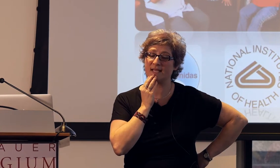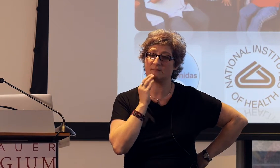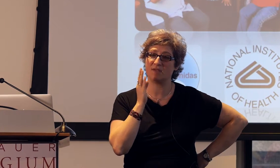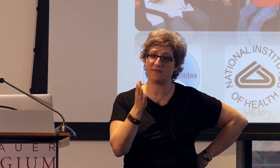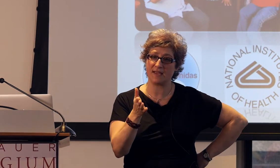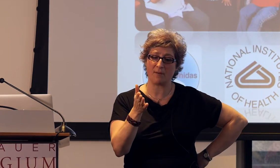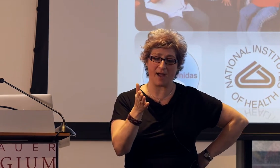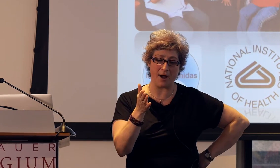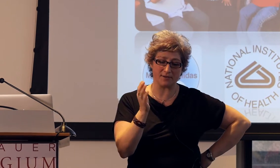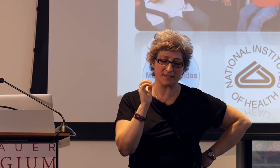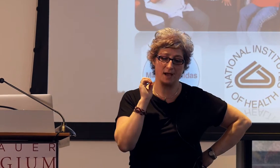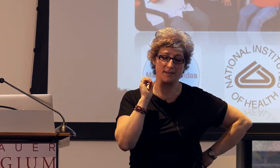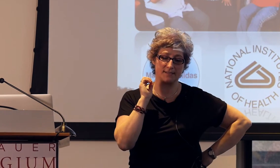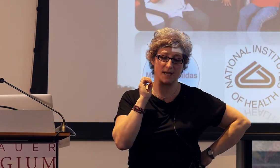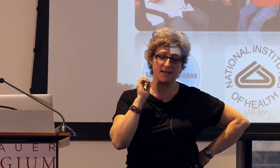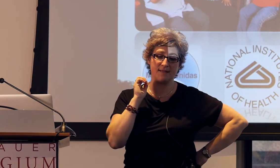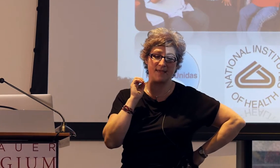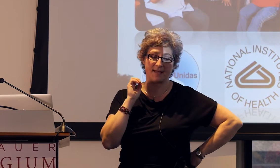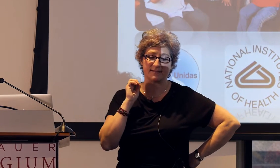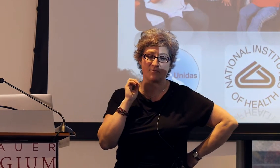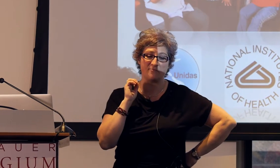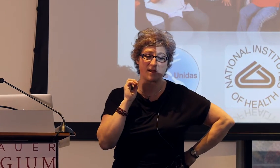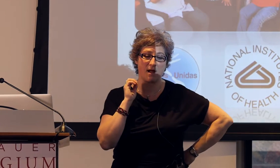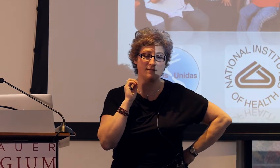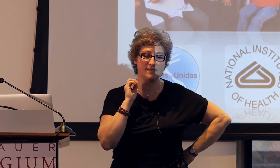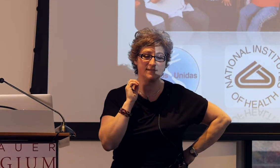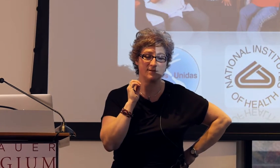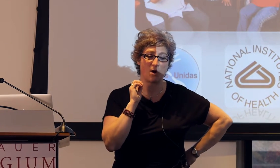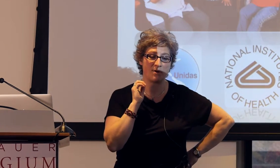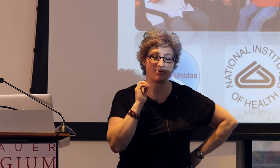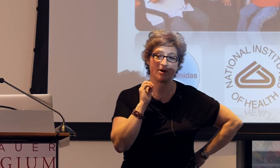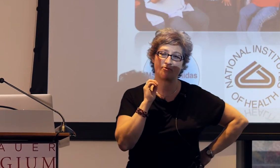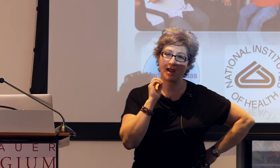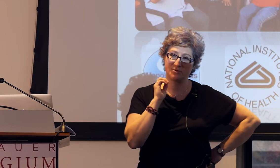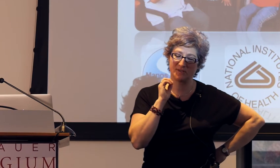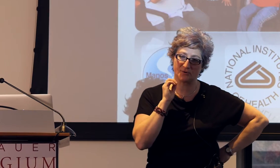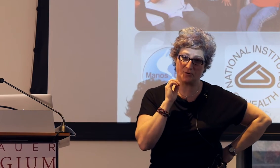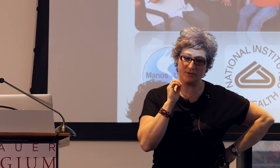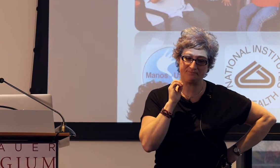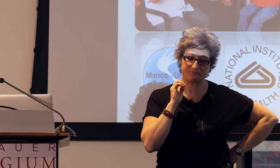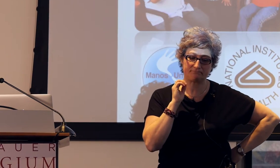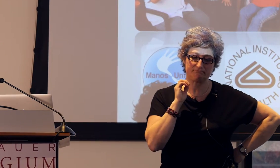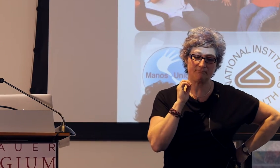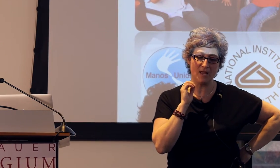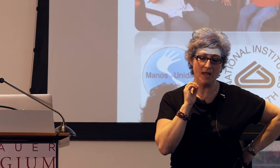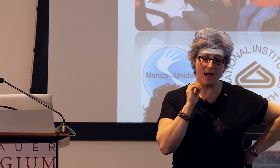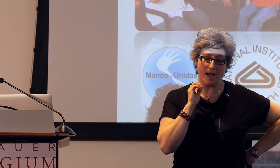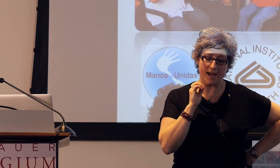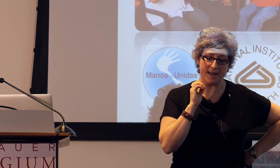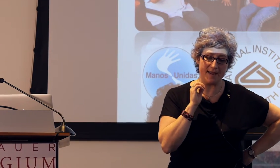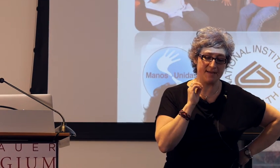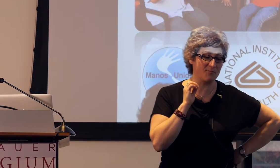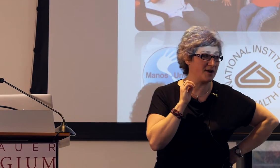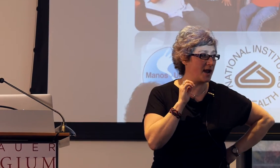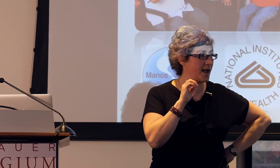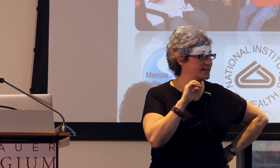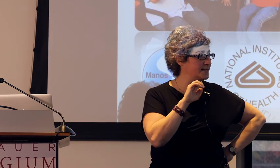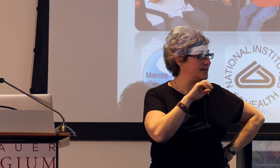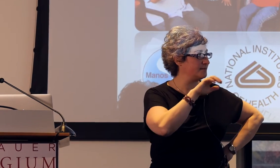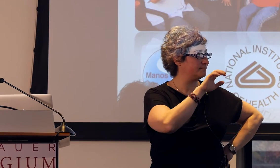It makes me think about a study that some of my colleagues did while we were in graduate school. Amy Marie Aixty.